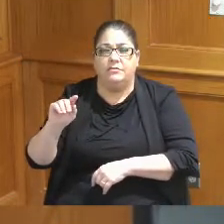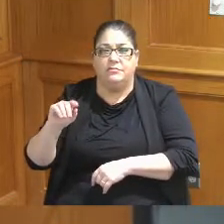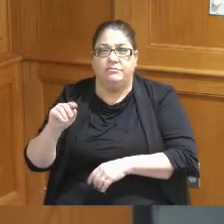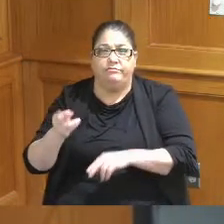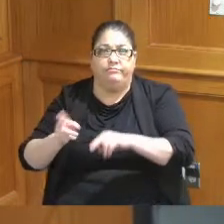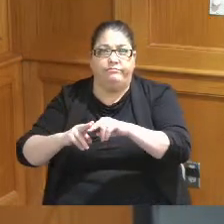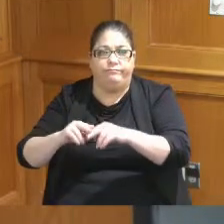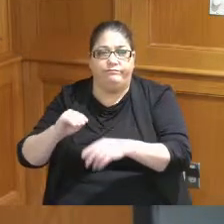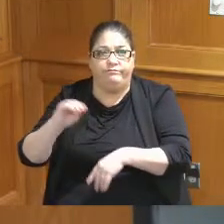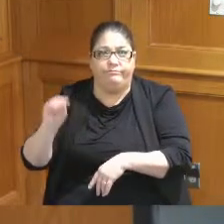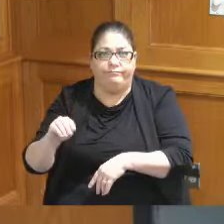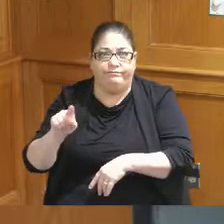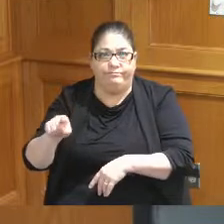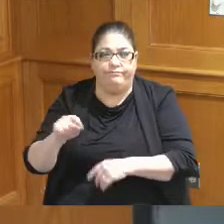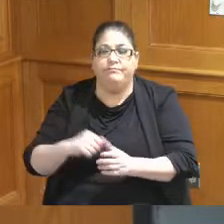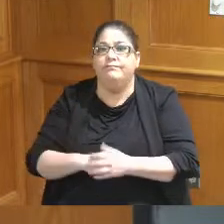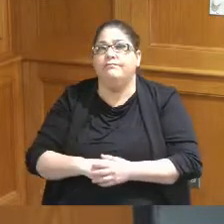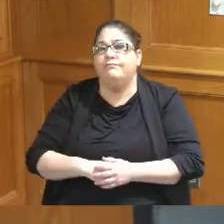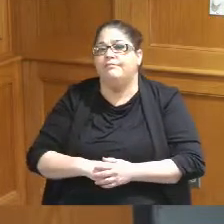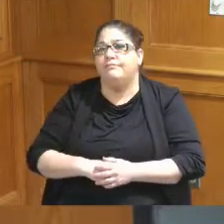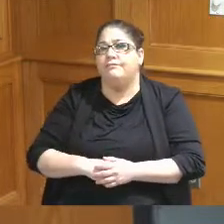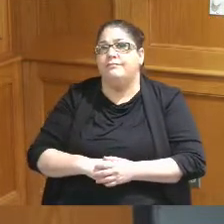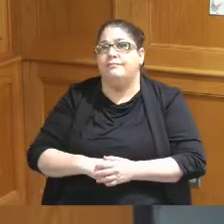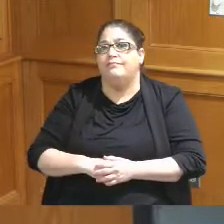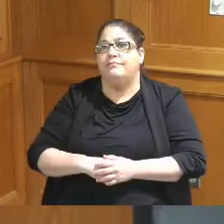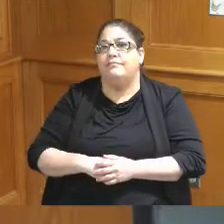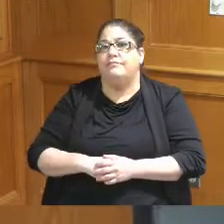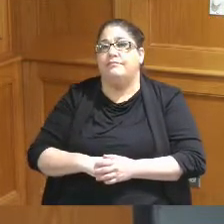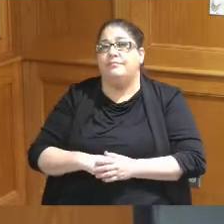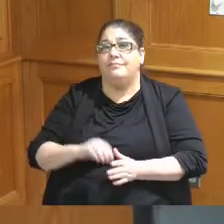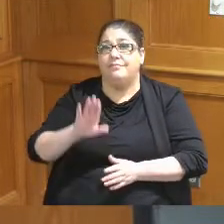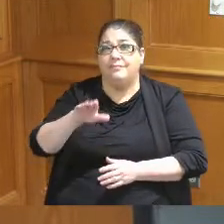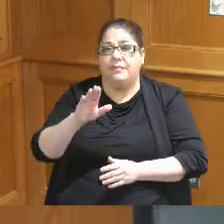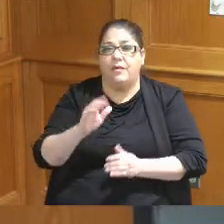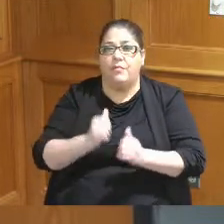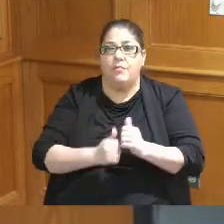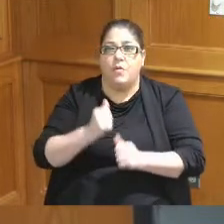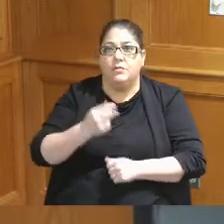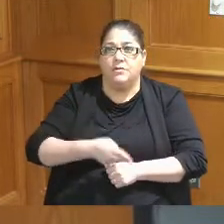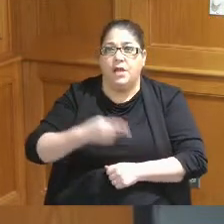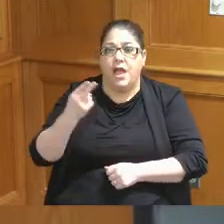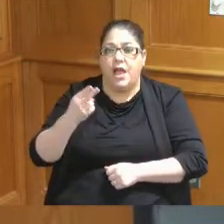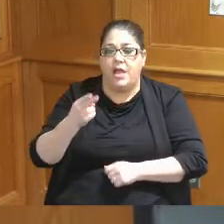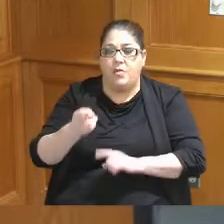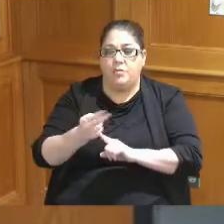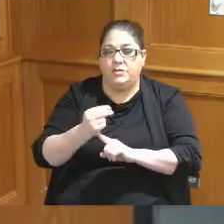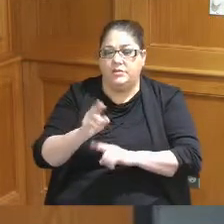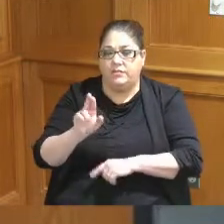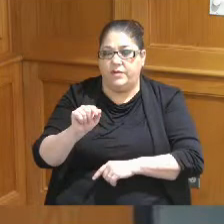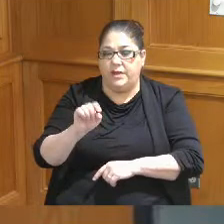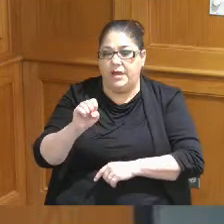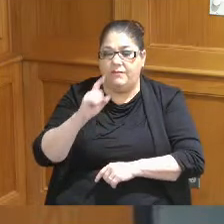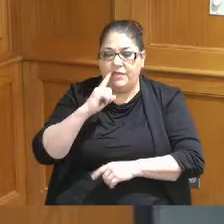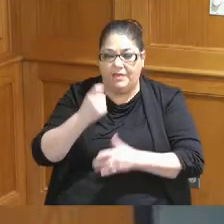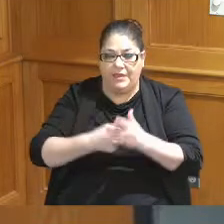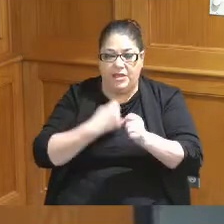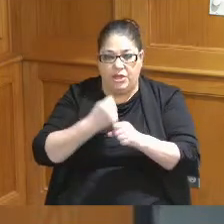to highlight that in that time the highest Hotel rate of the year every single year